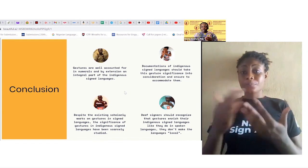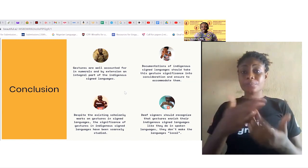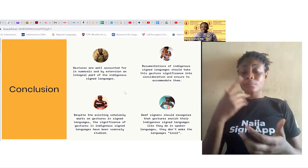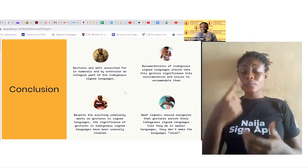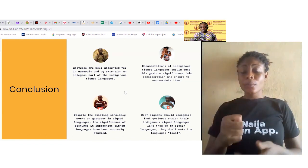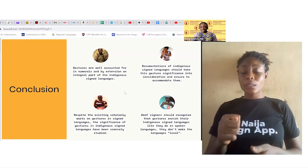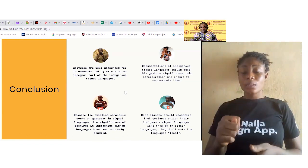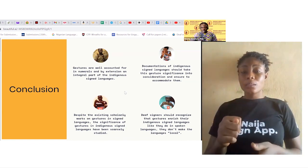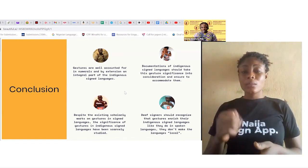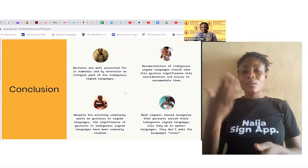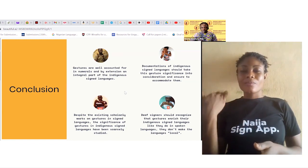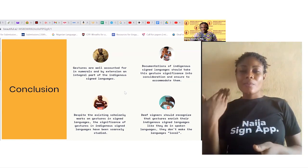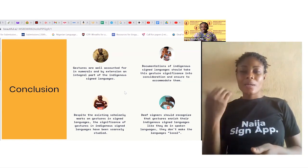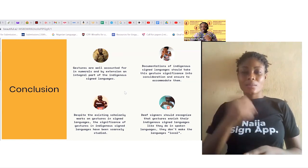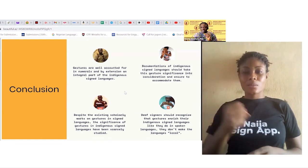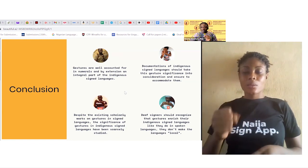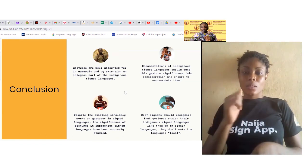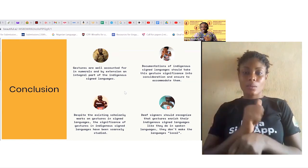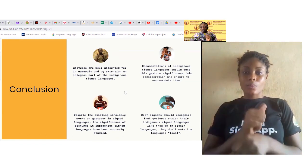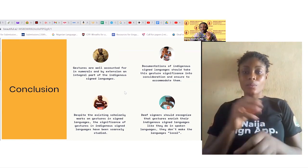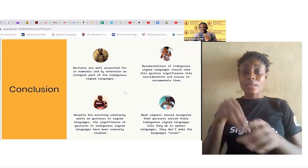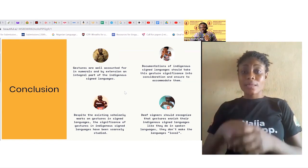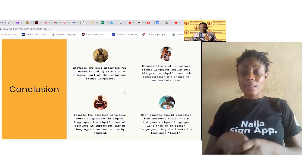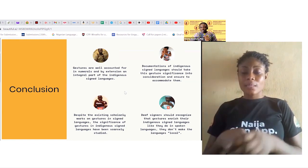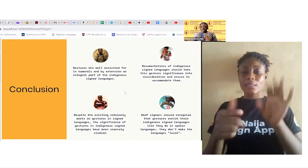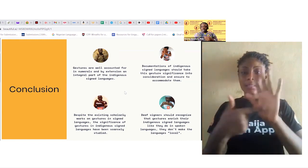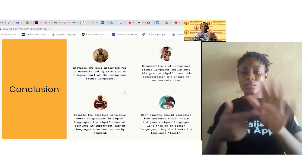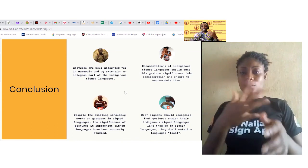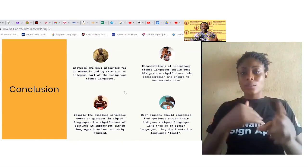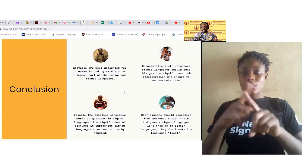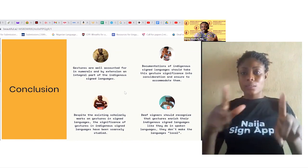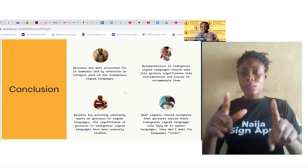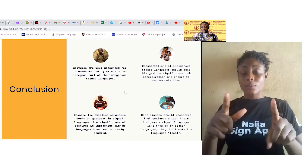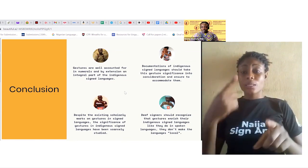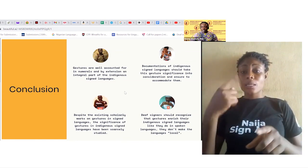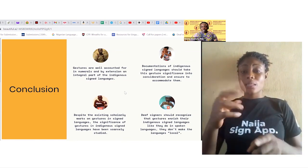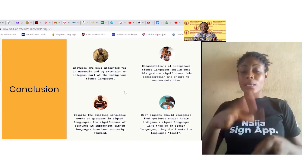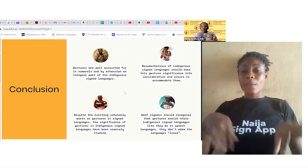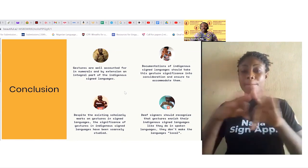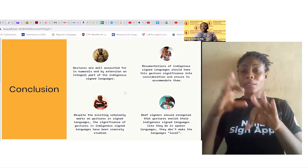gestures in sign language the significance of gestures in indian sign languages have only